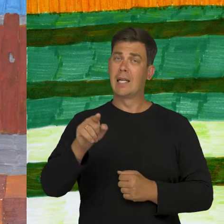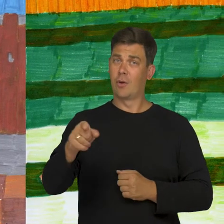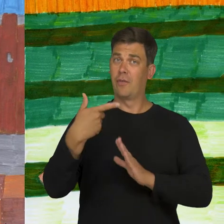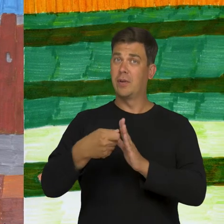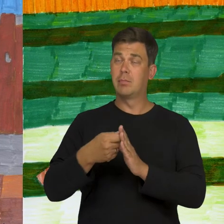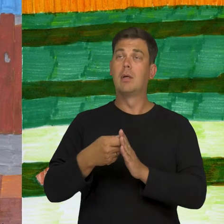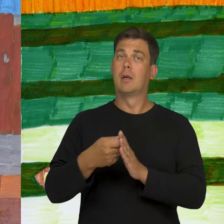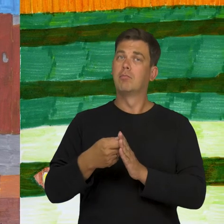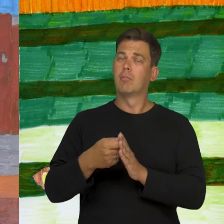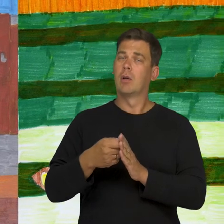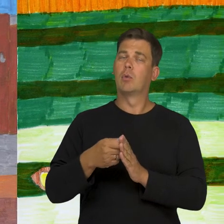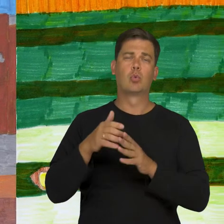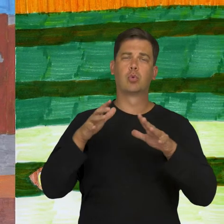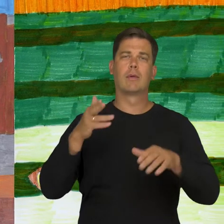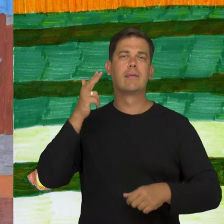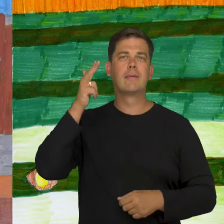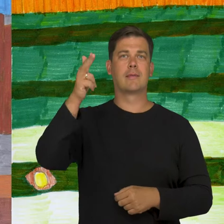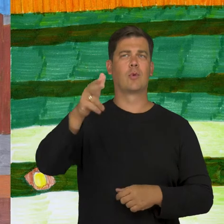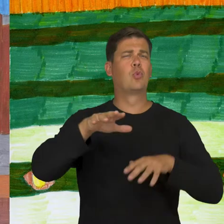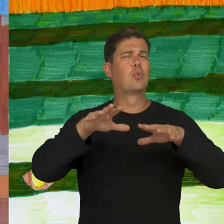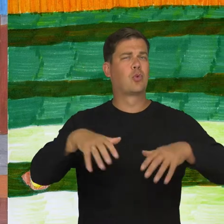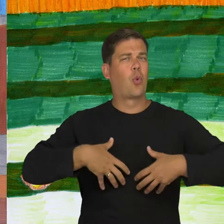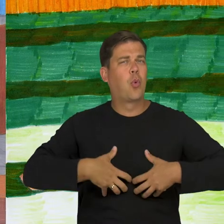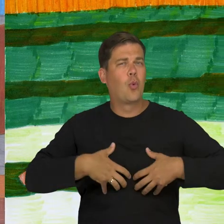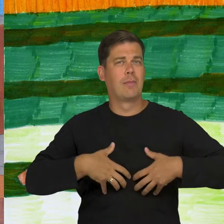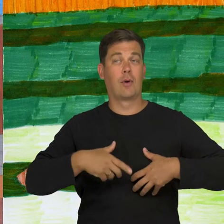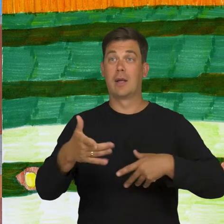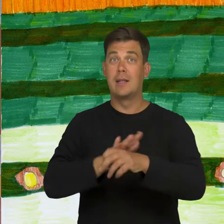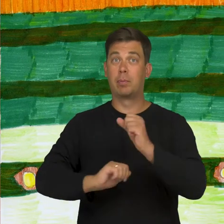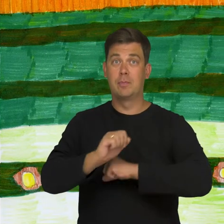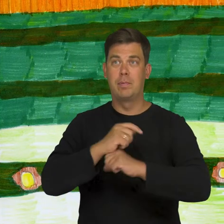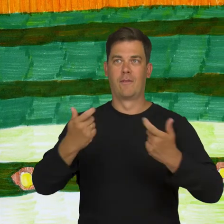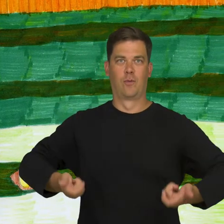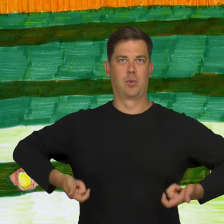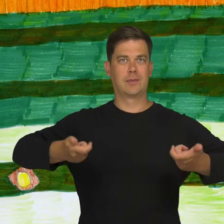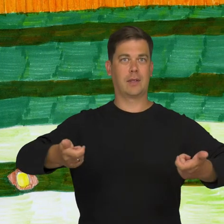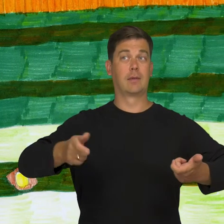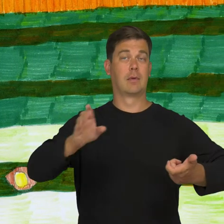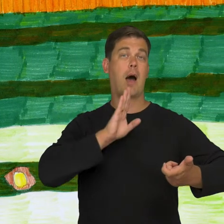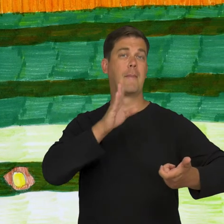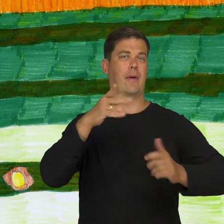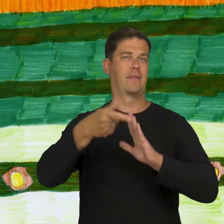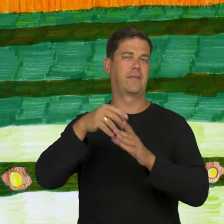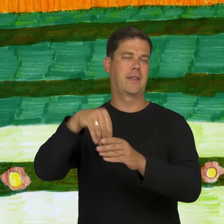This film gives people hope. There was a lot of humor delivered by the disabled person in that American film.